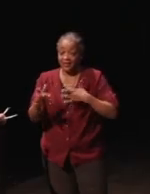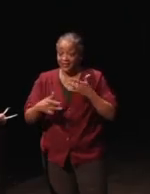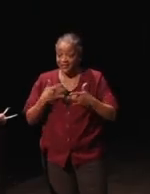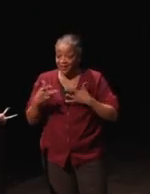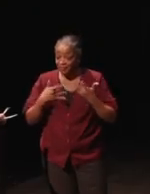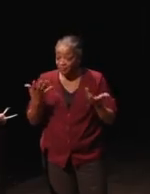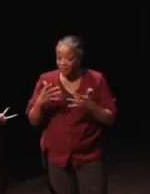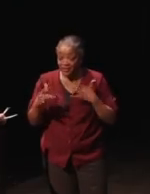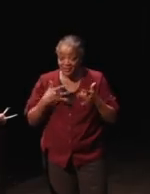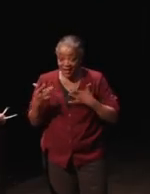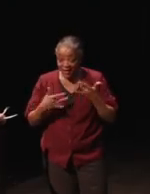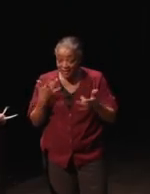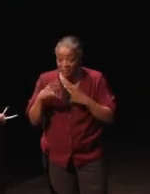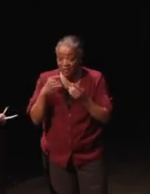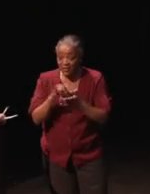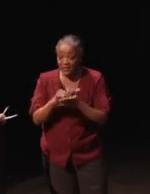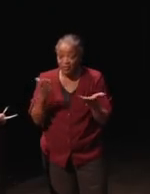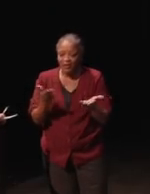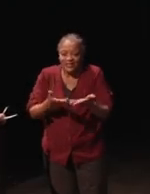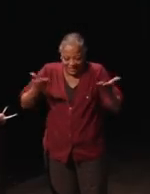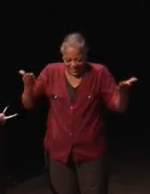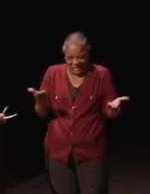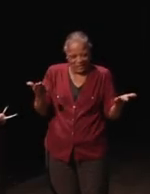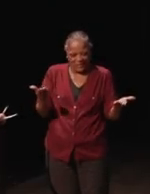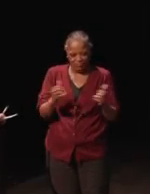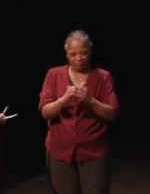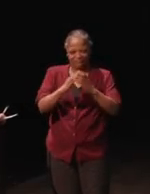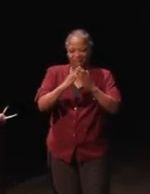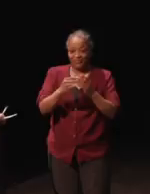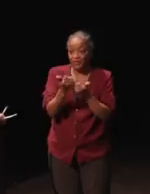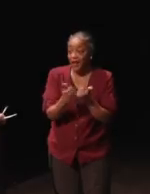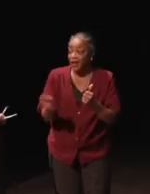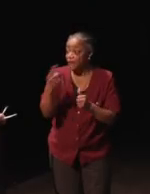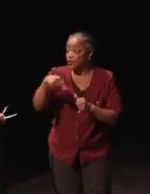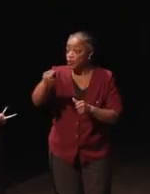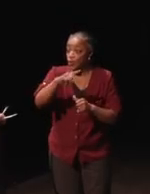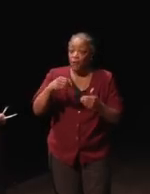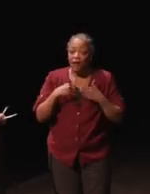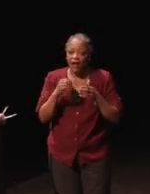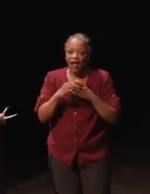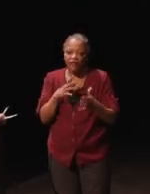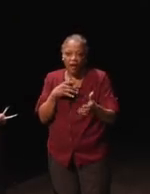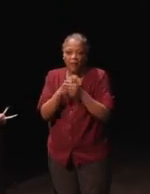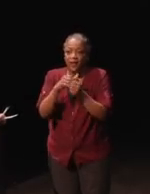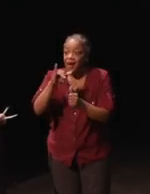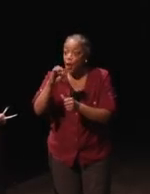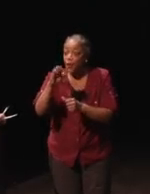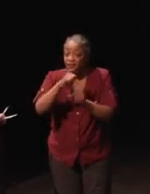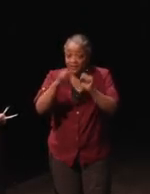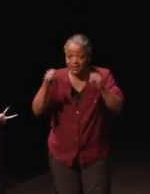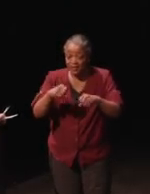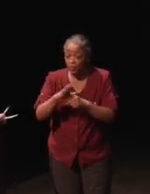the incredible exciting thing is that it's here. So, any of you who have the most updated iOS system on your phones or have